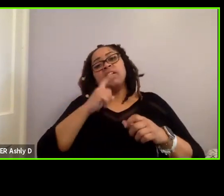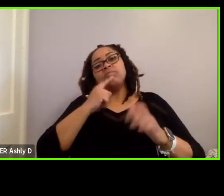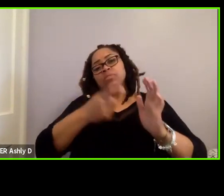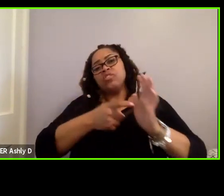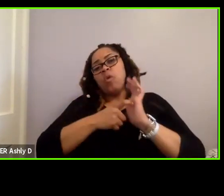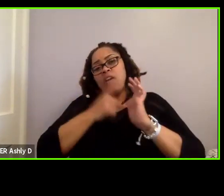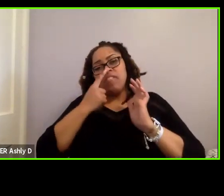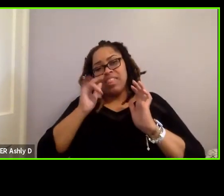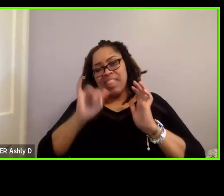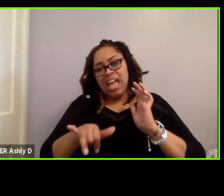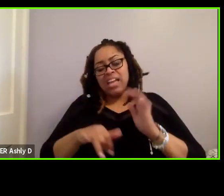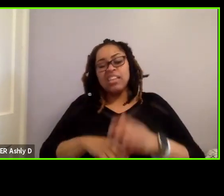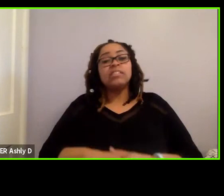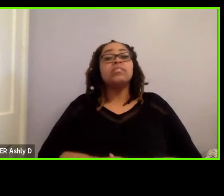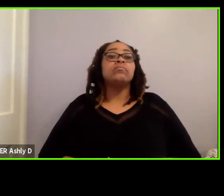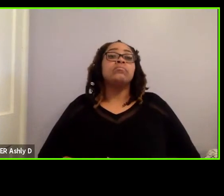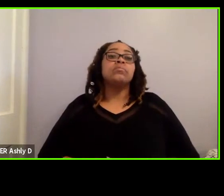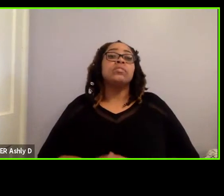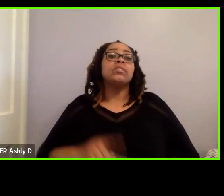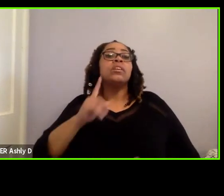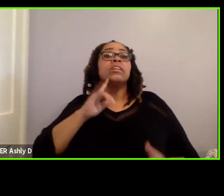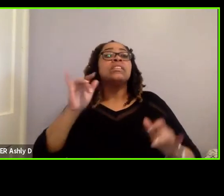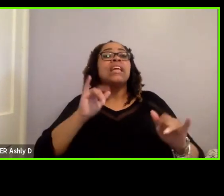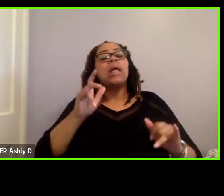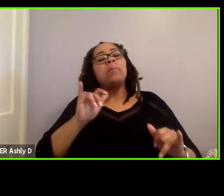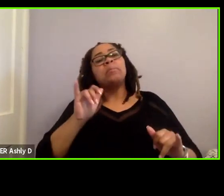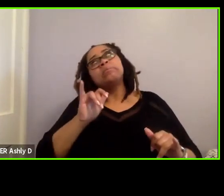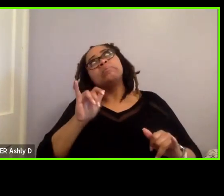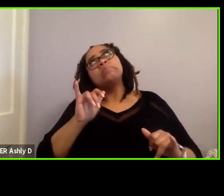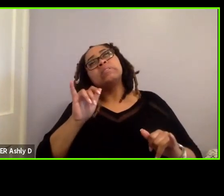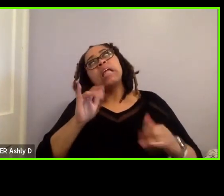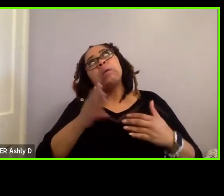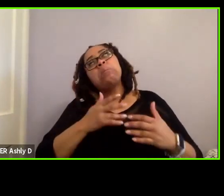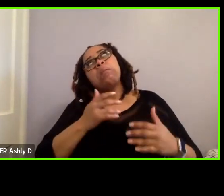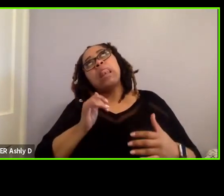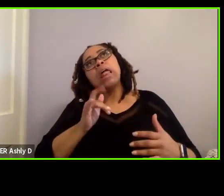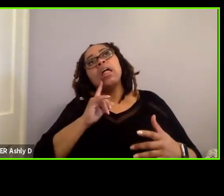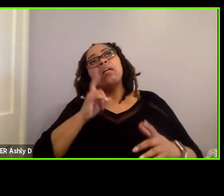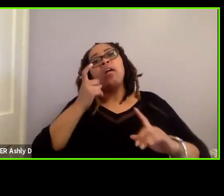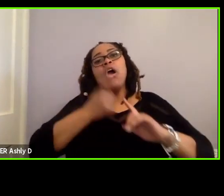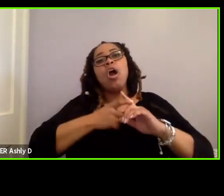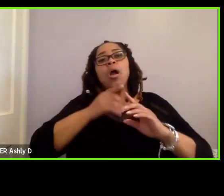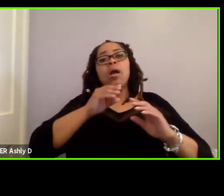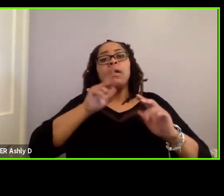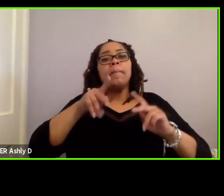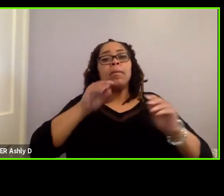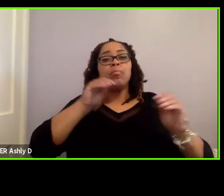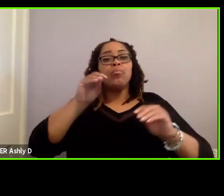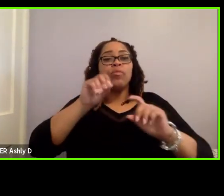So, it would be similar to kind of like automated people mover systems that the you see typically